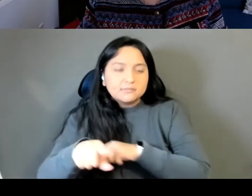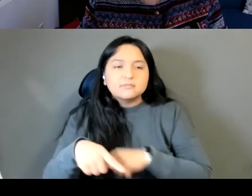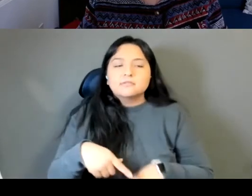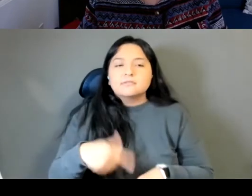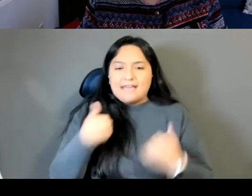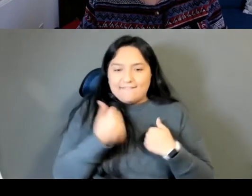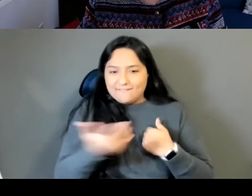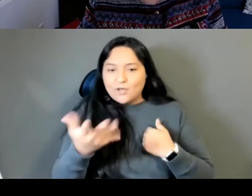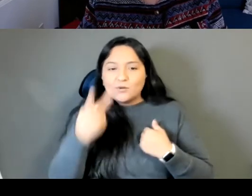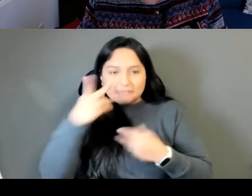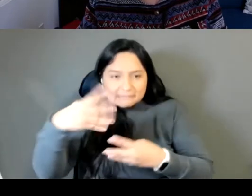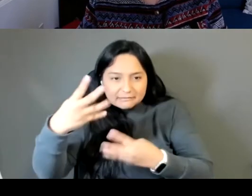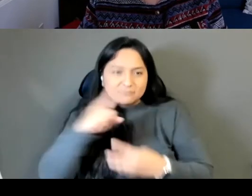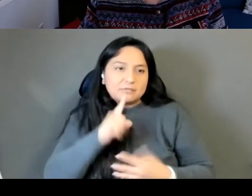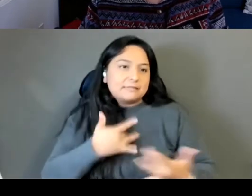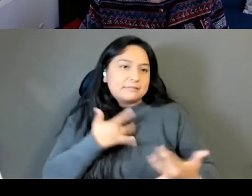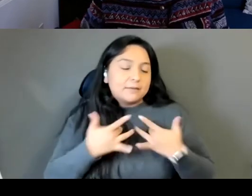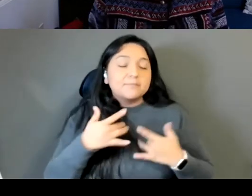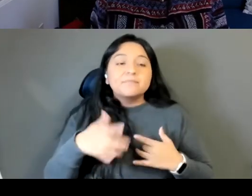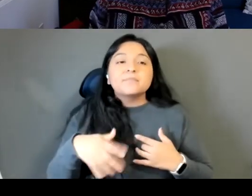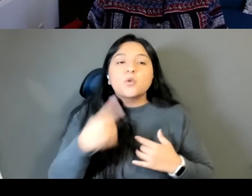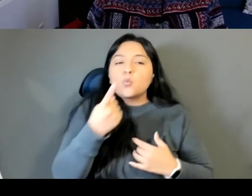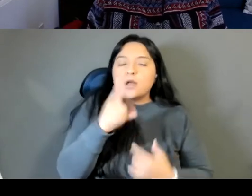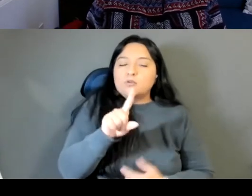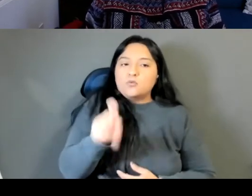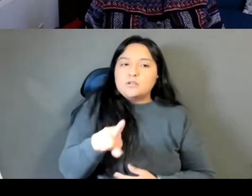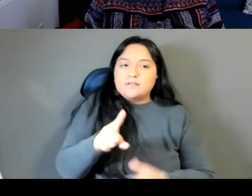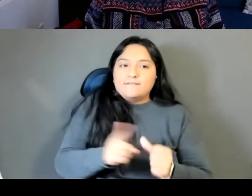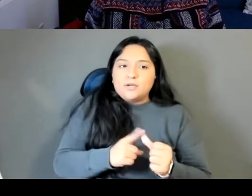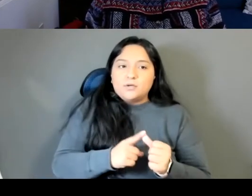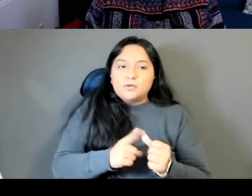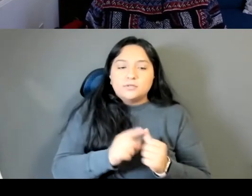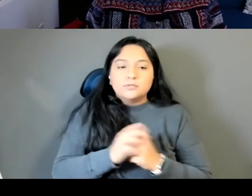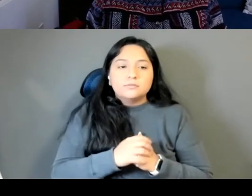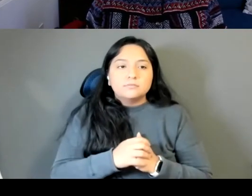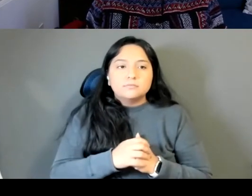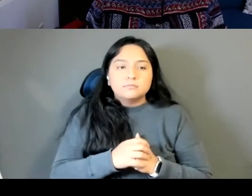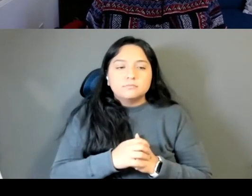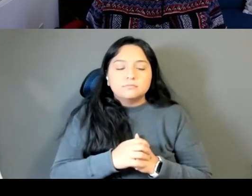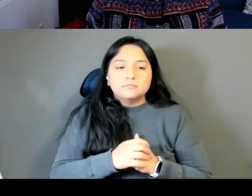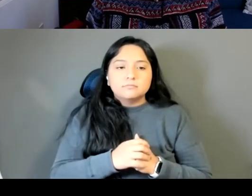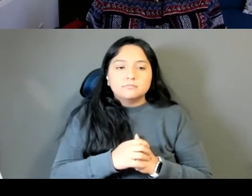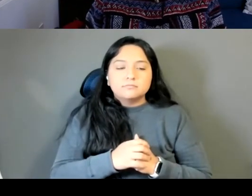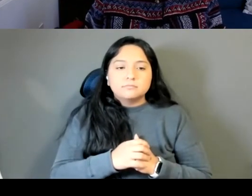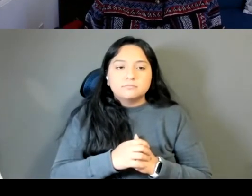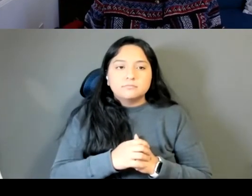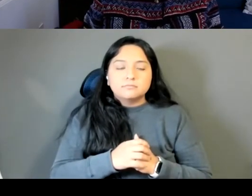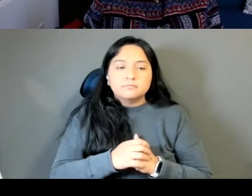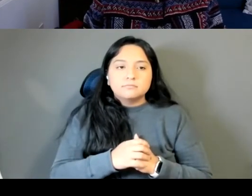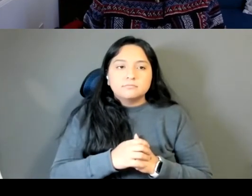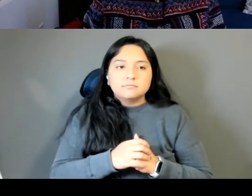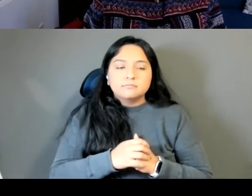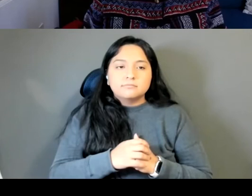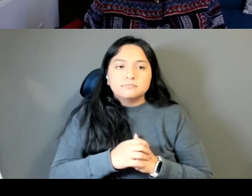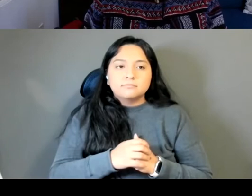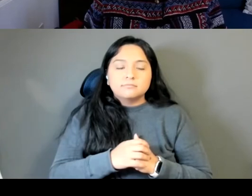Um, one question I want to ask you both before we kind of shift over to q&a, is I love to